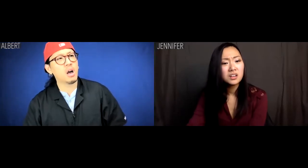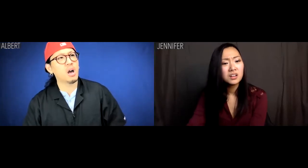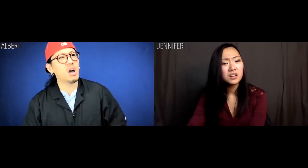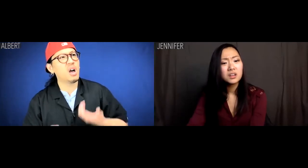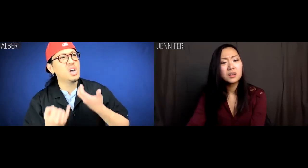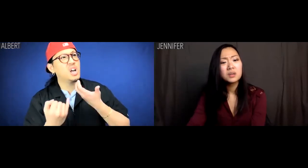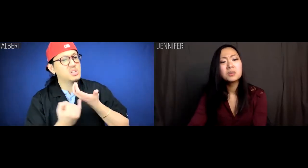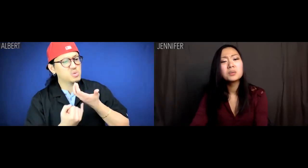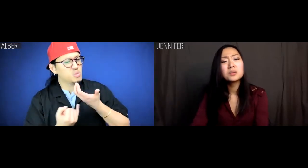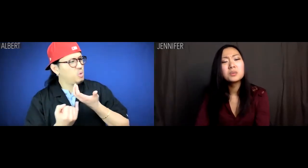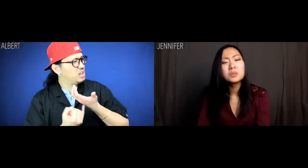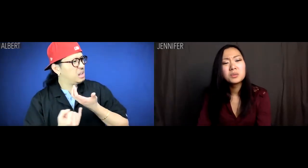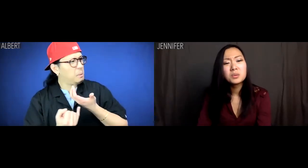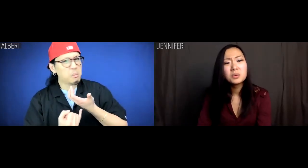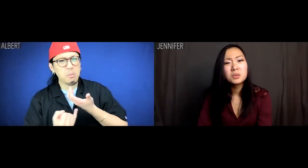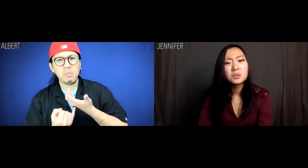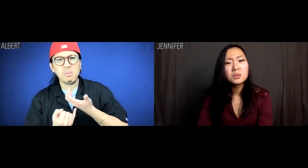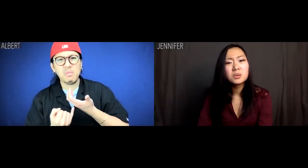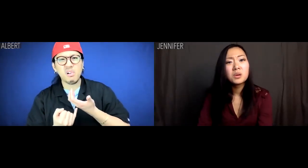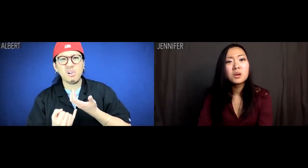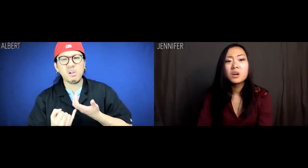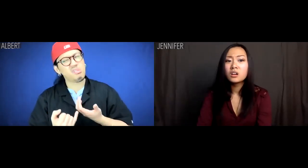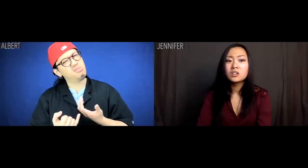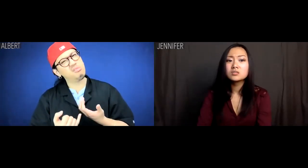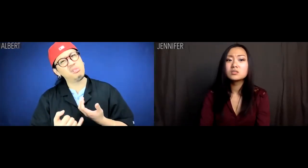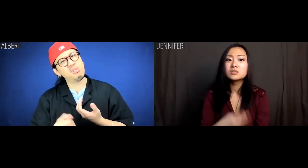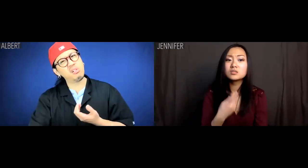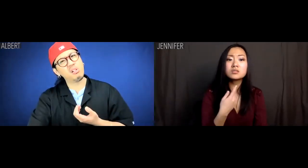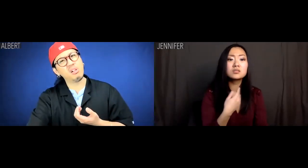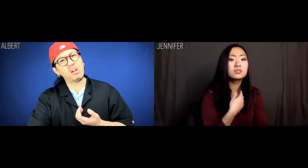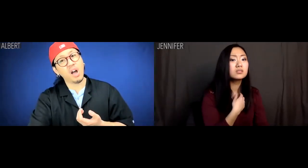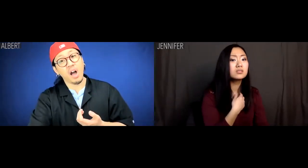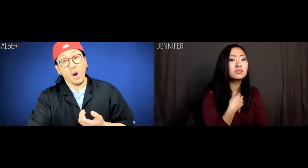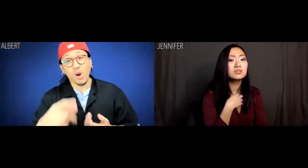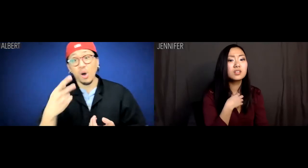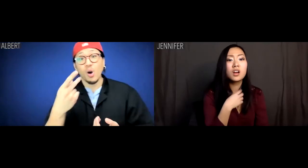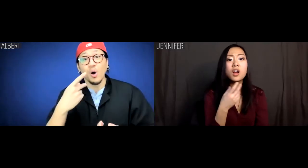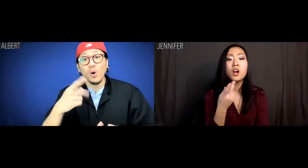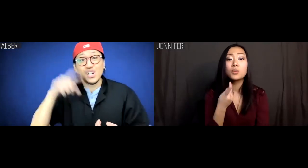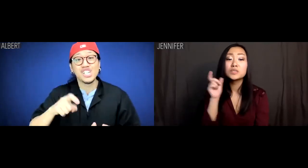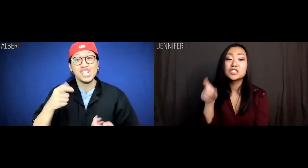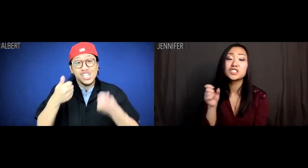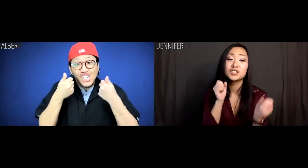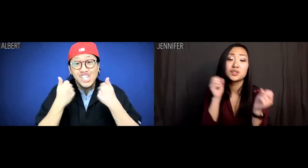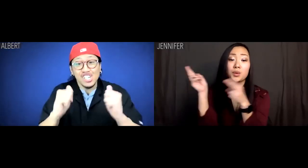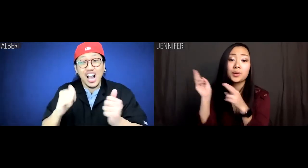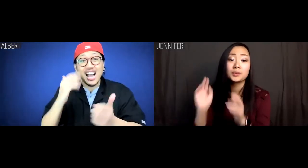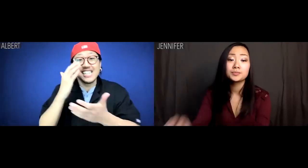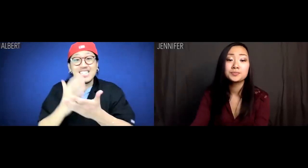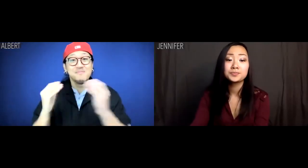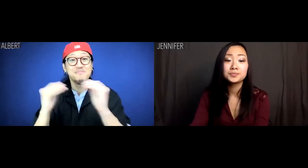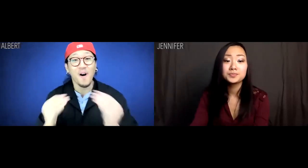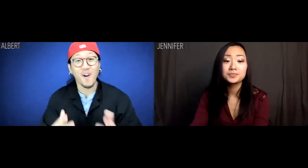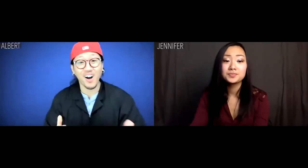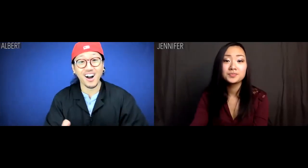Albert: Opium. huh. Albert: We should try some more. Jennifer: We should throw it out.